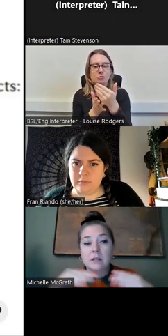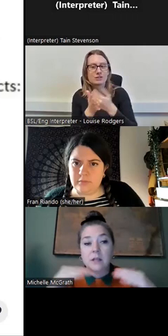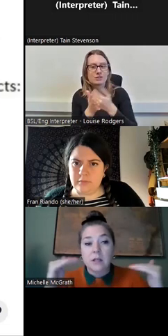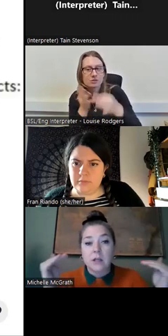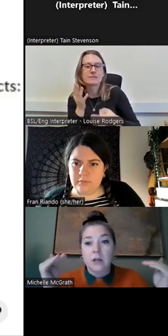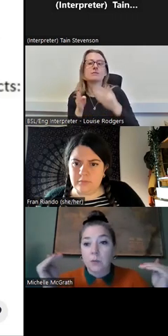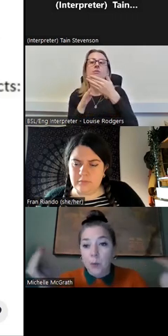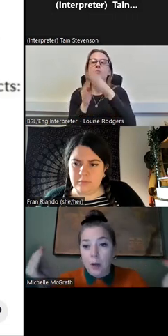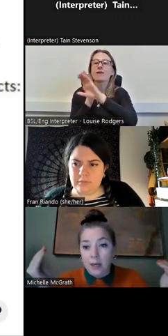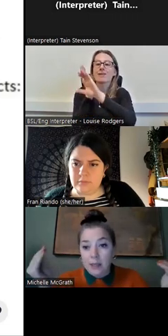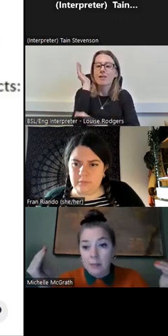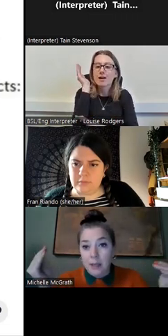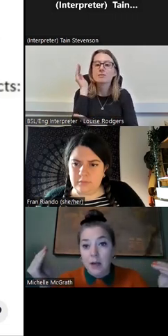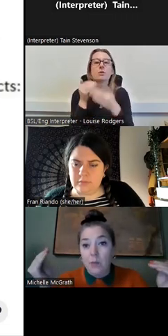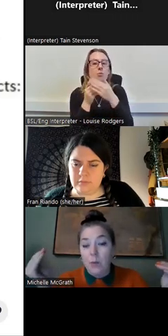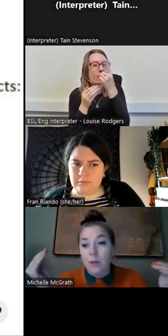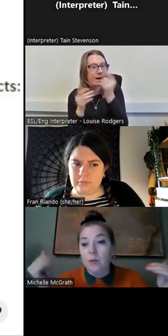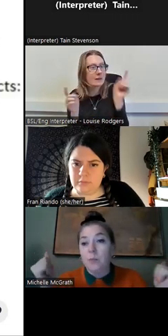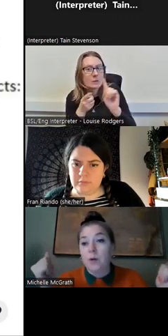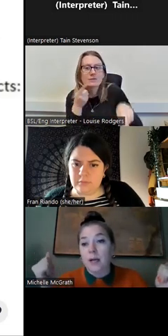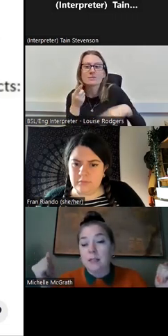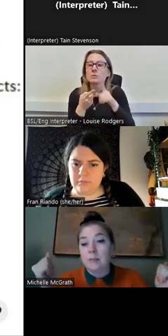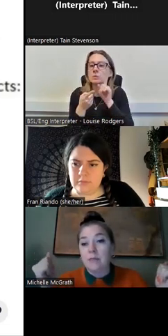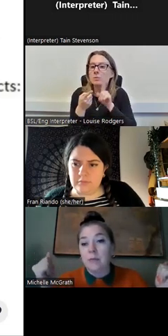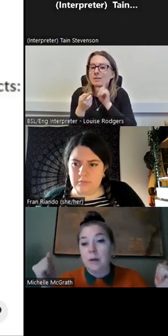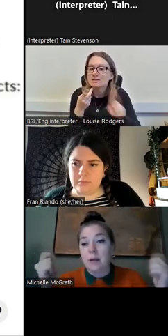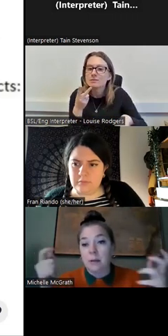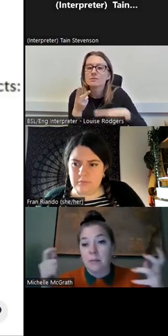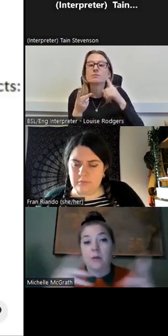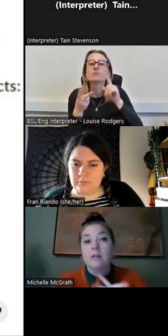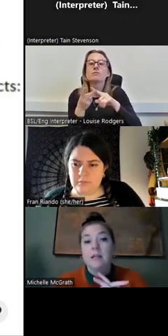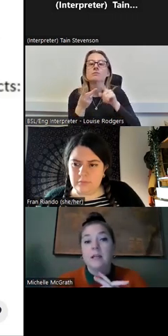you're more likely to be a woman, you're more likely to be from an ethnic minority,